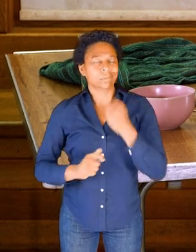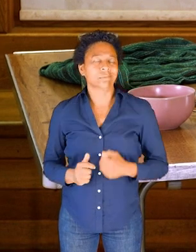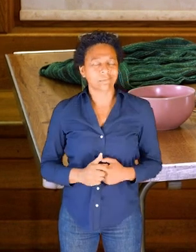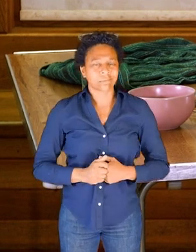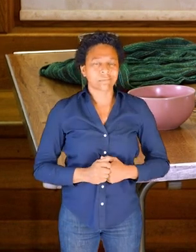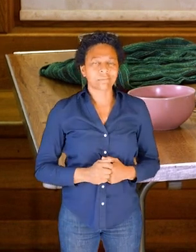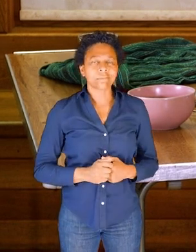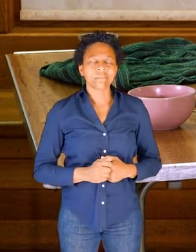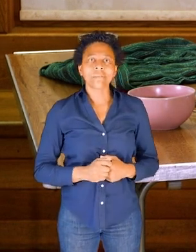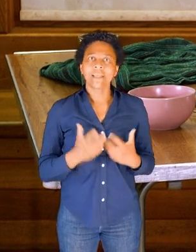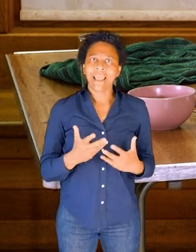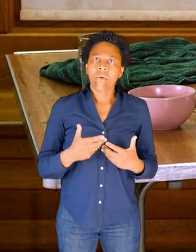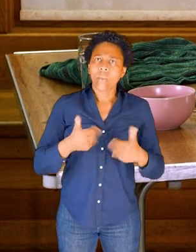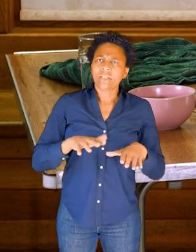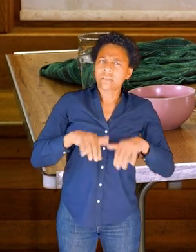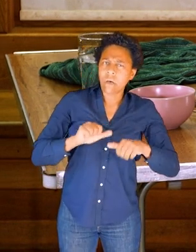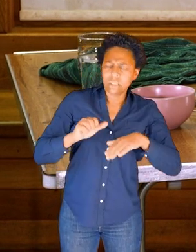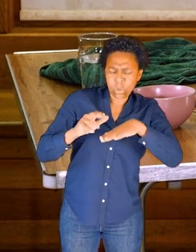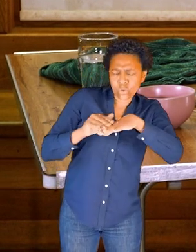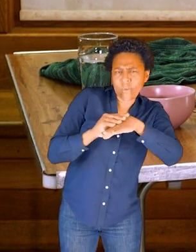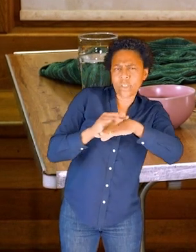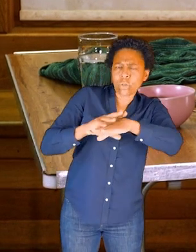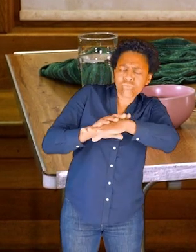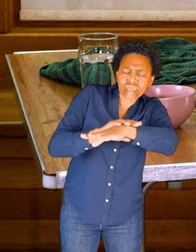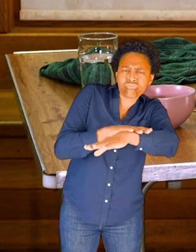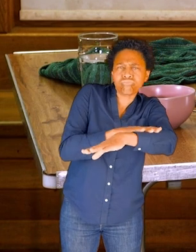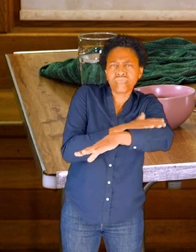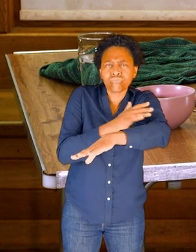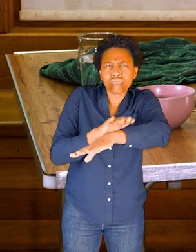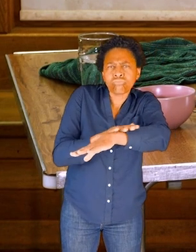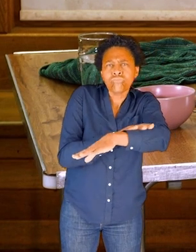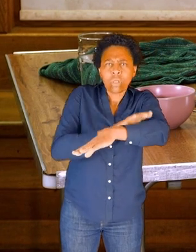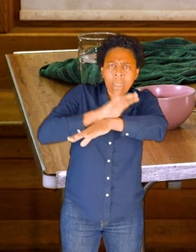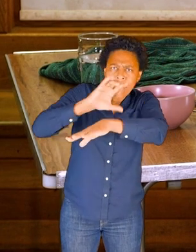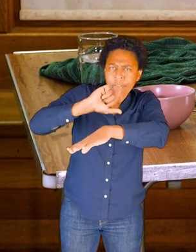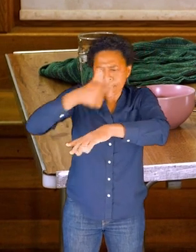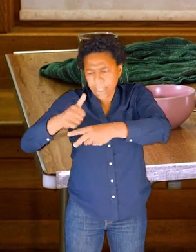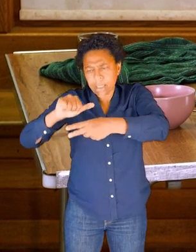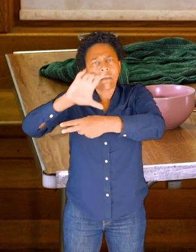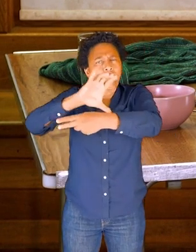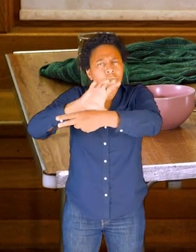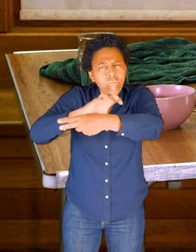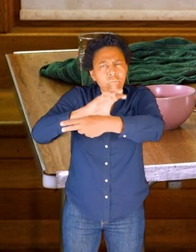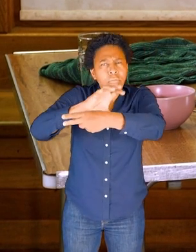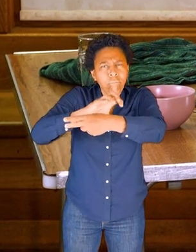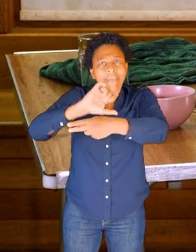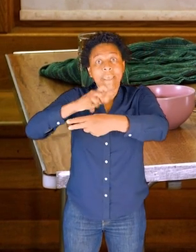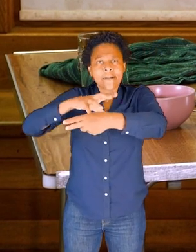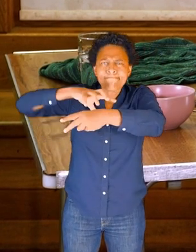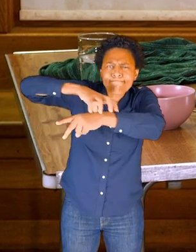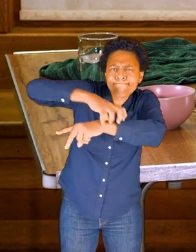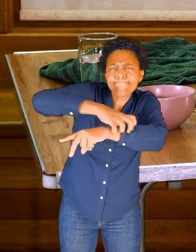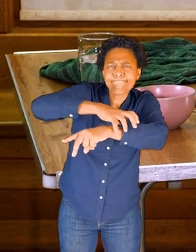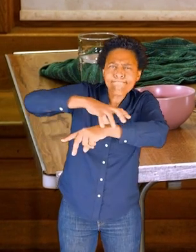And when I get to that level of touch, I'm going to try to identify